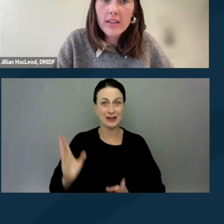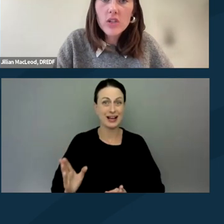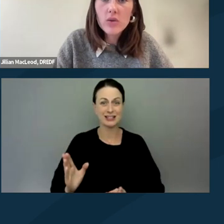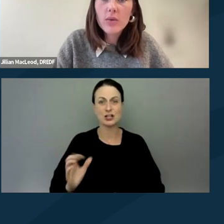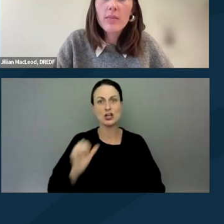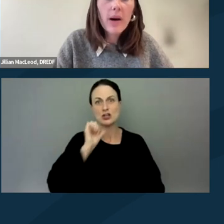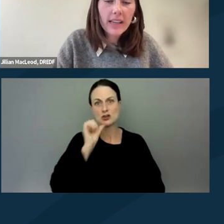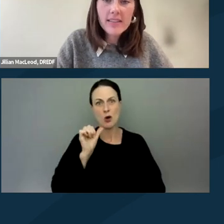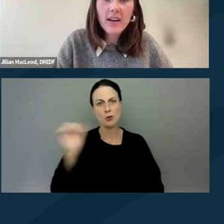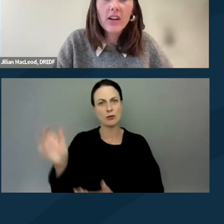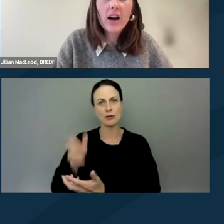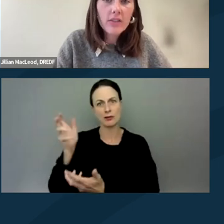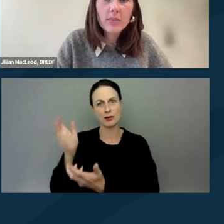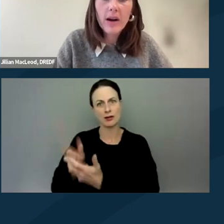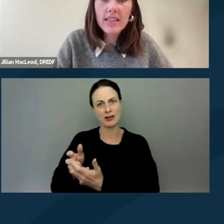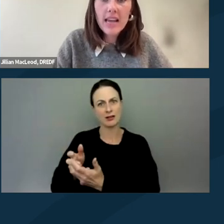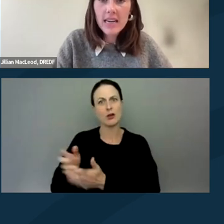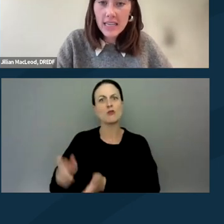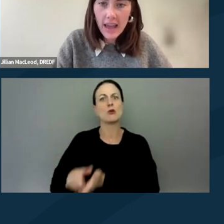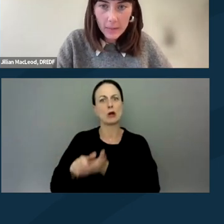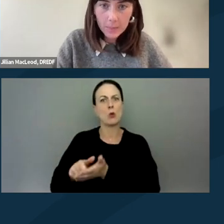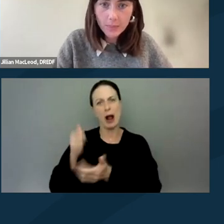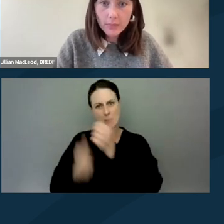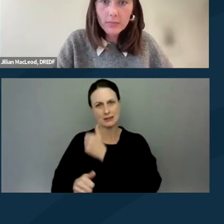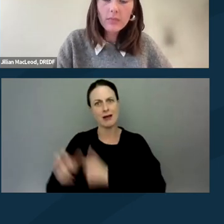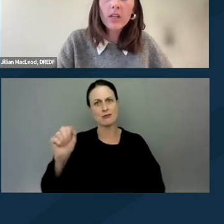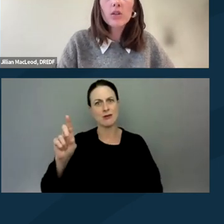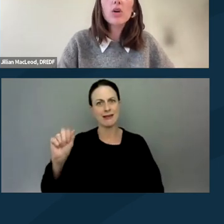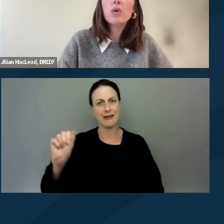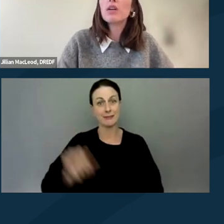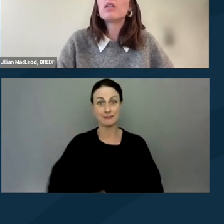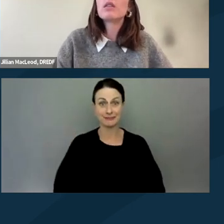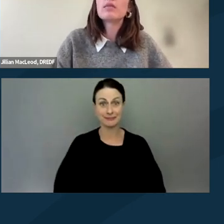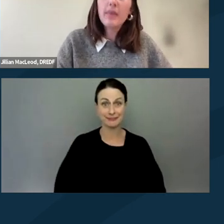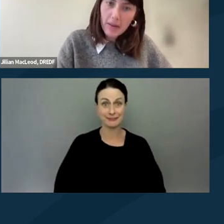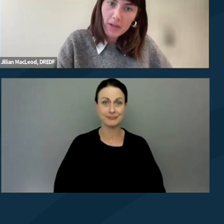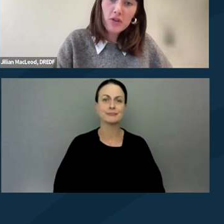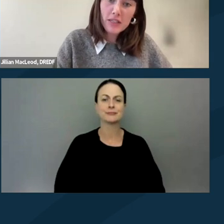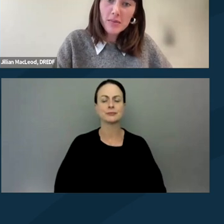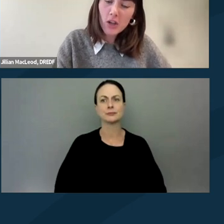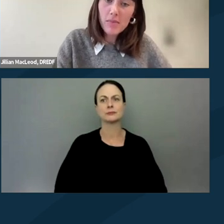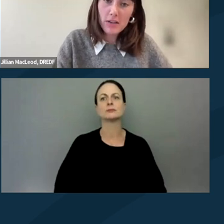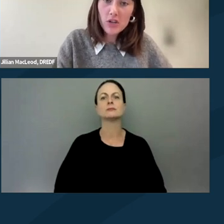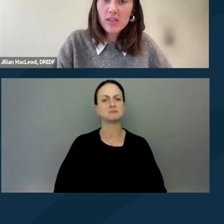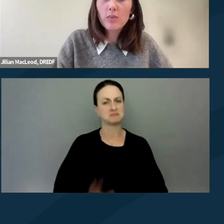into the buckets that are covered by the ADA. So I mentioned reasonable accommodations,